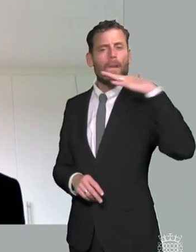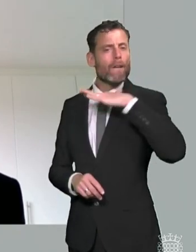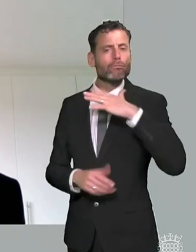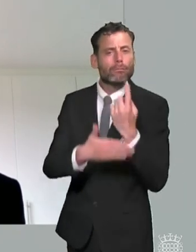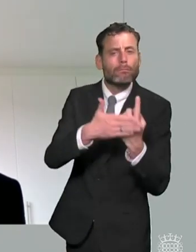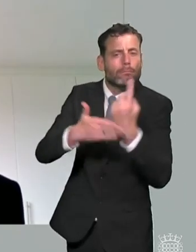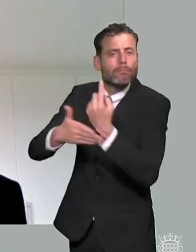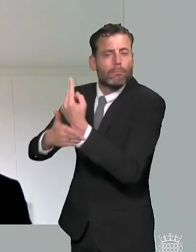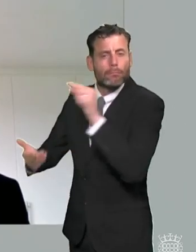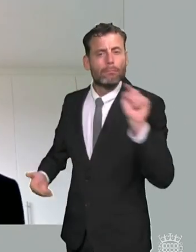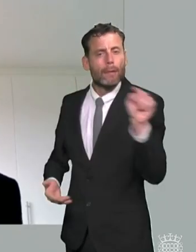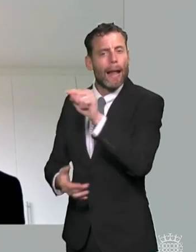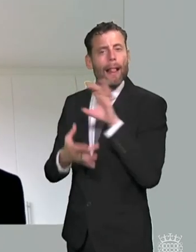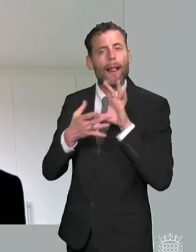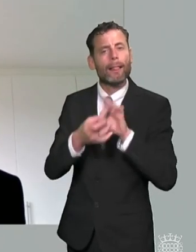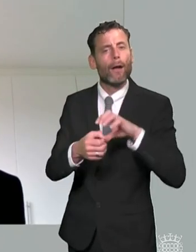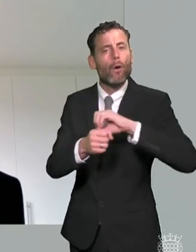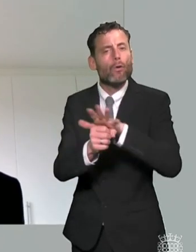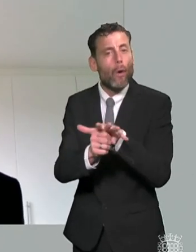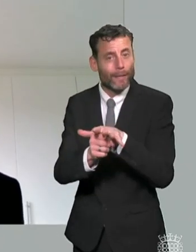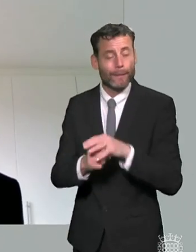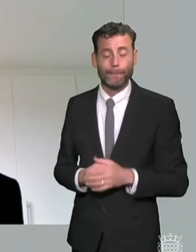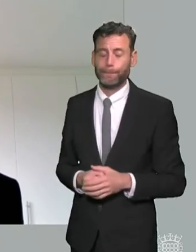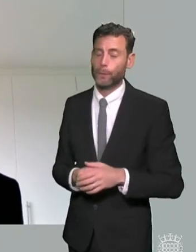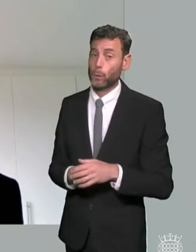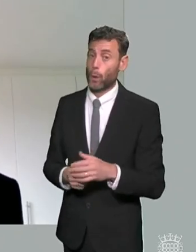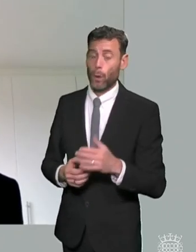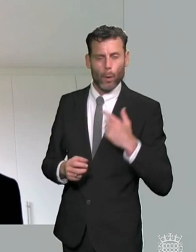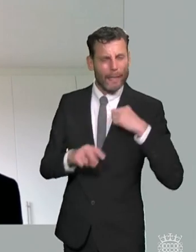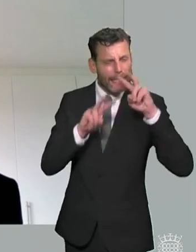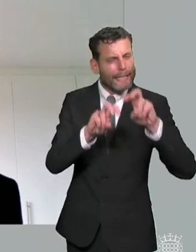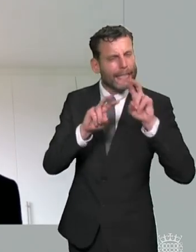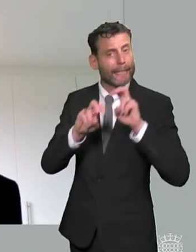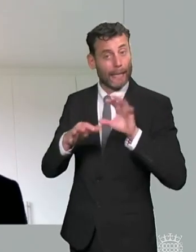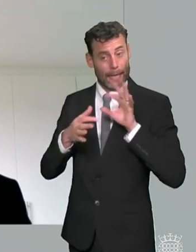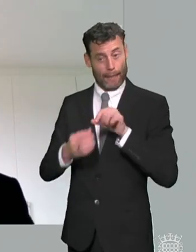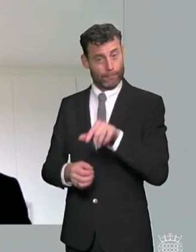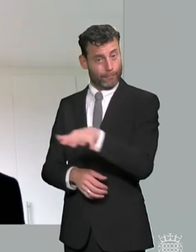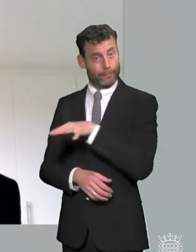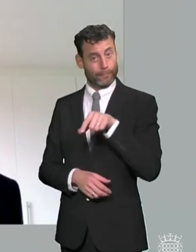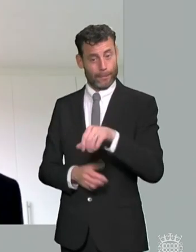related cases including many in this sector and what we found was that the kind of problems which